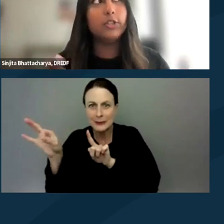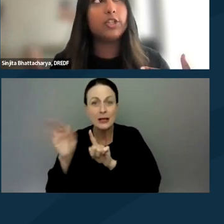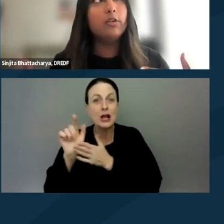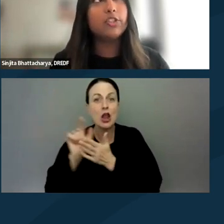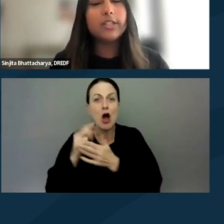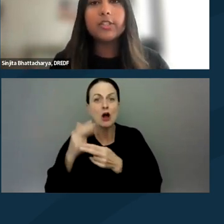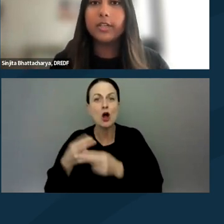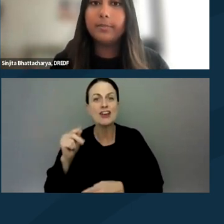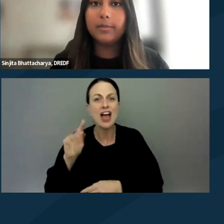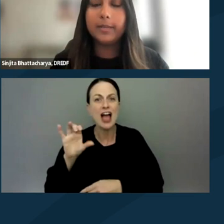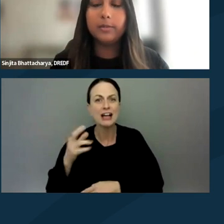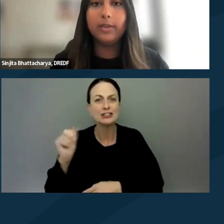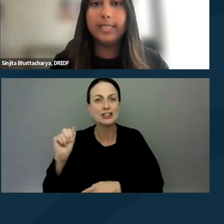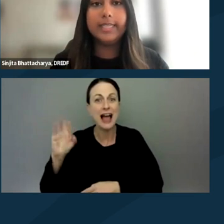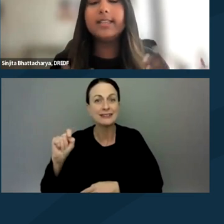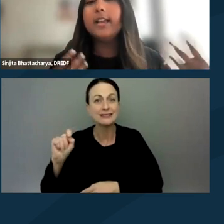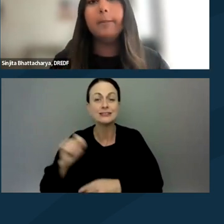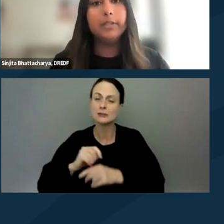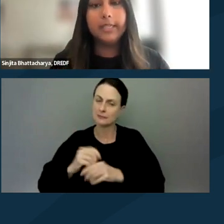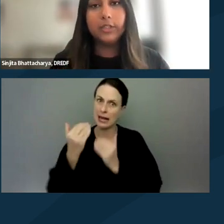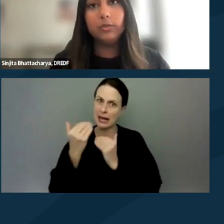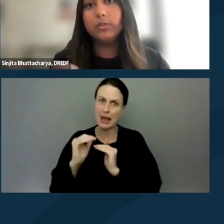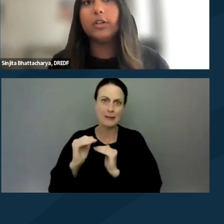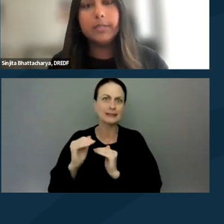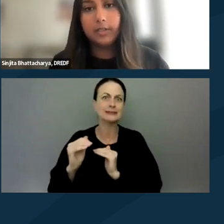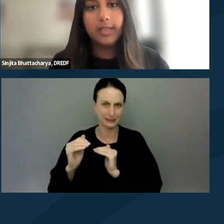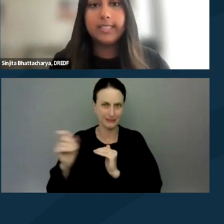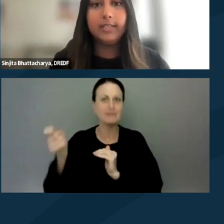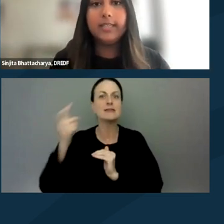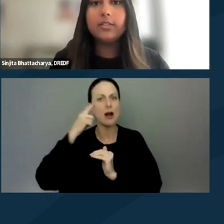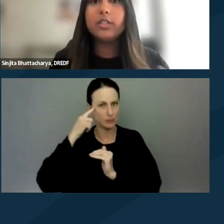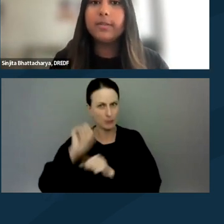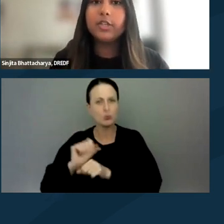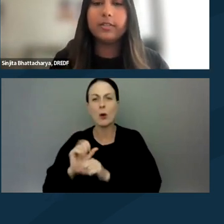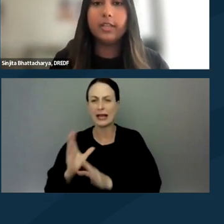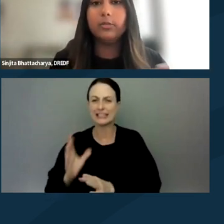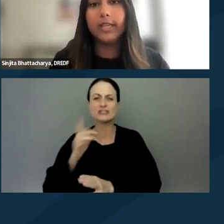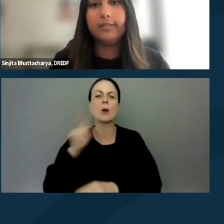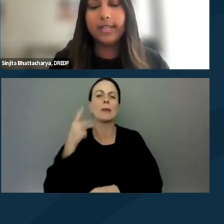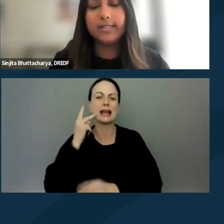which restricts certain public employee's ability to do certain political activities. So just make sure that you look in advance